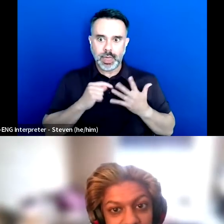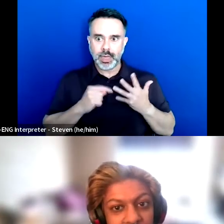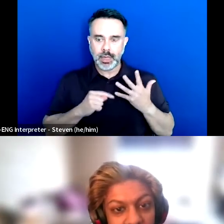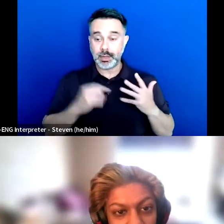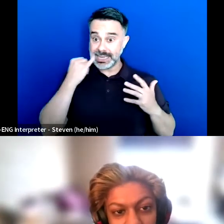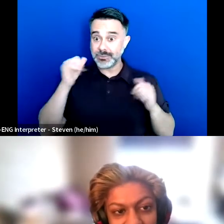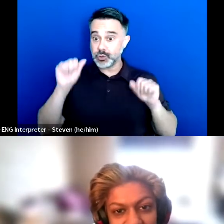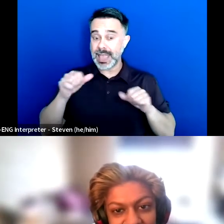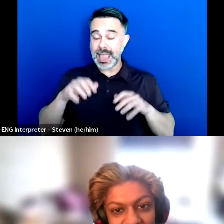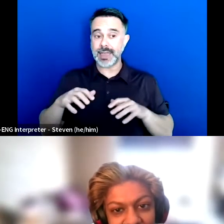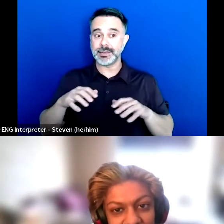you can help out with some of that stuff.